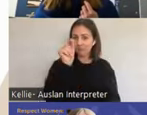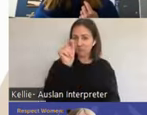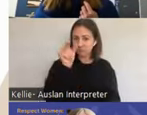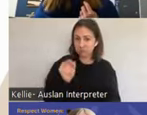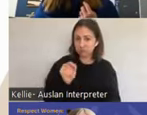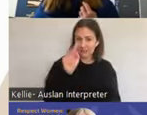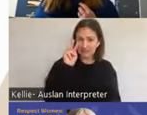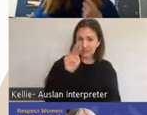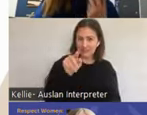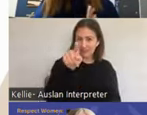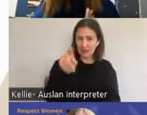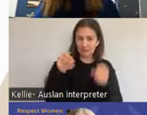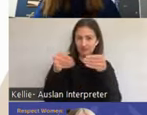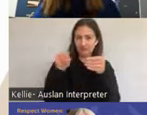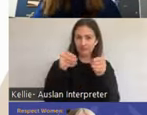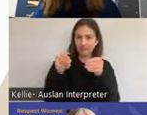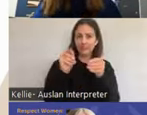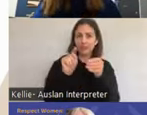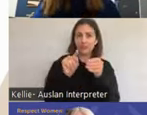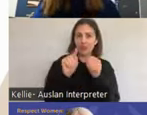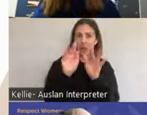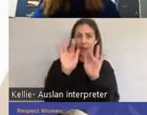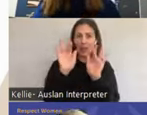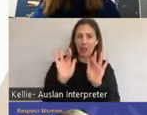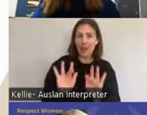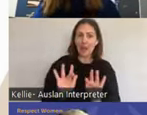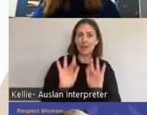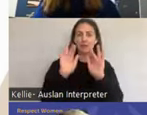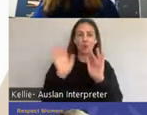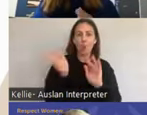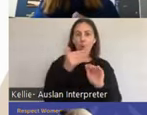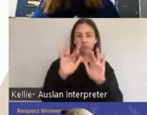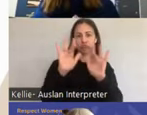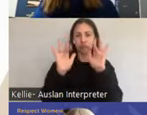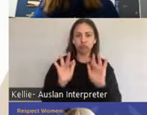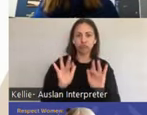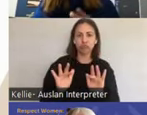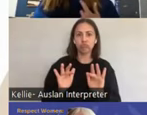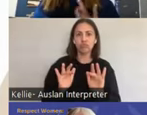through here is full of erectile tissue as well. So it's really important to know that that's